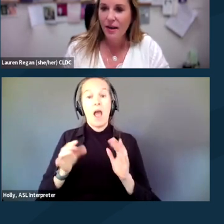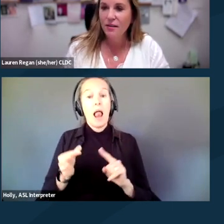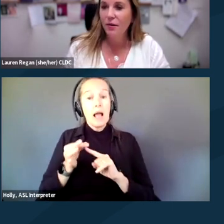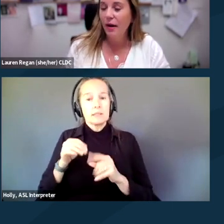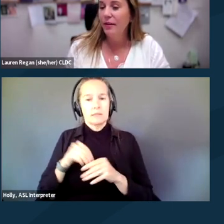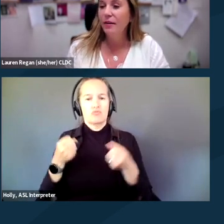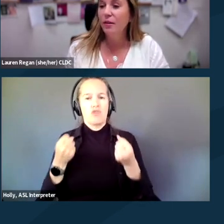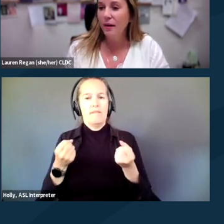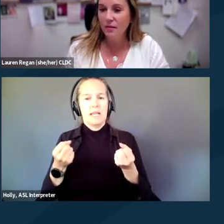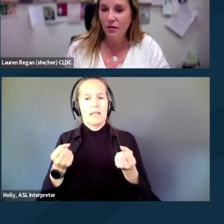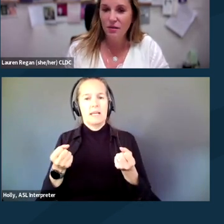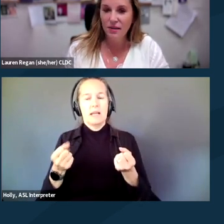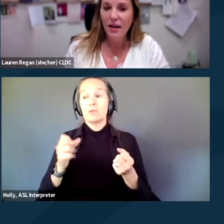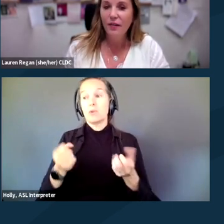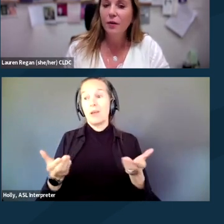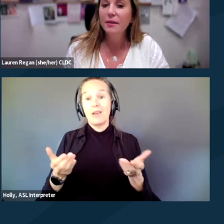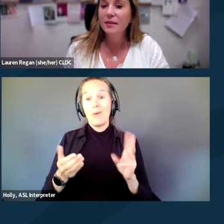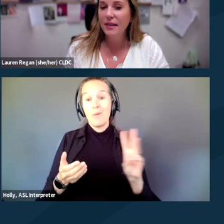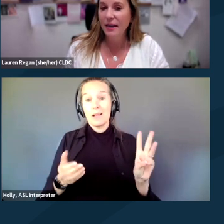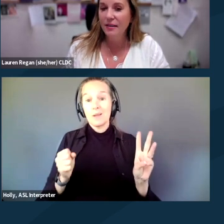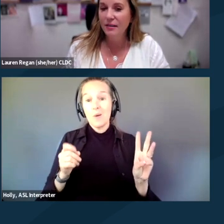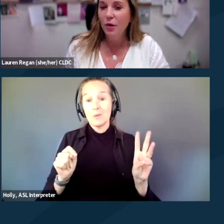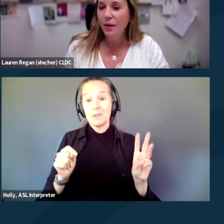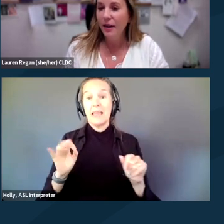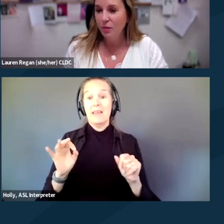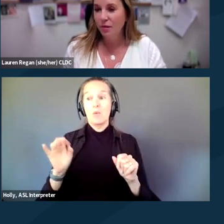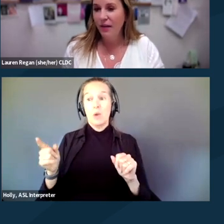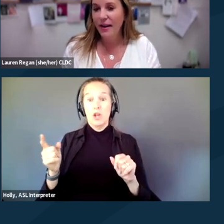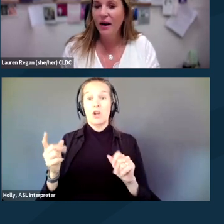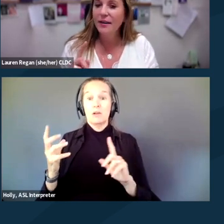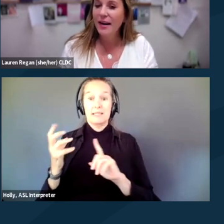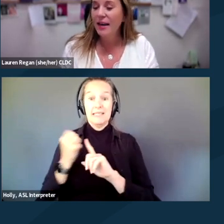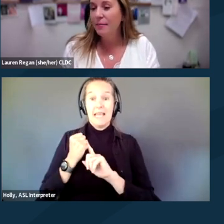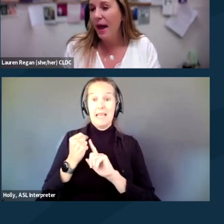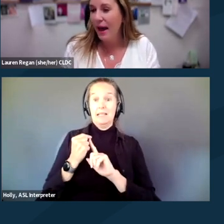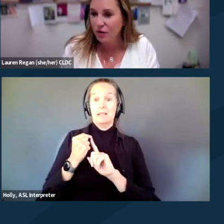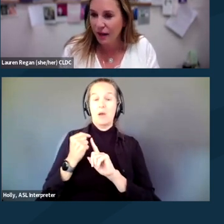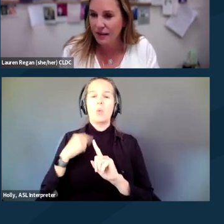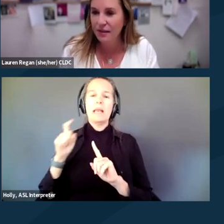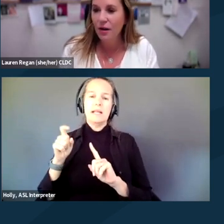And so out here on the west coast, if we're being detained, we have to provide our name, address,